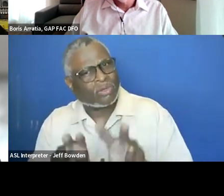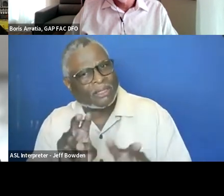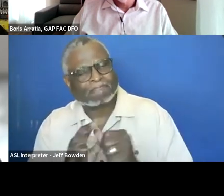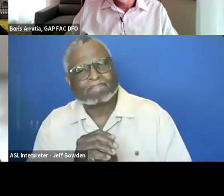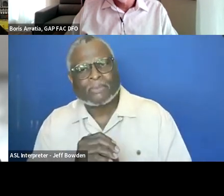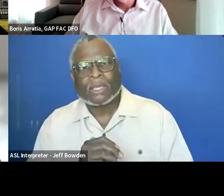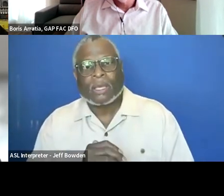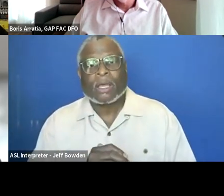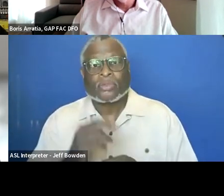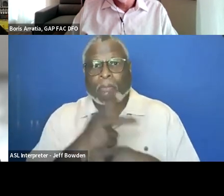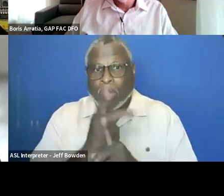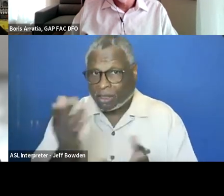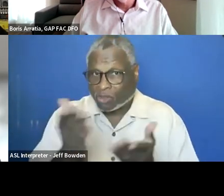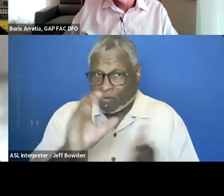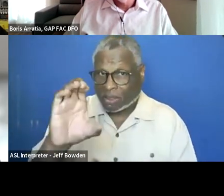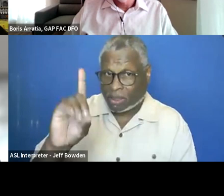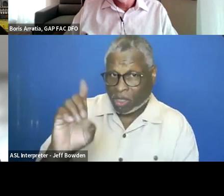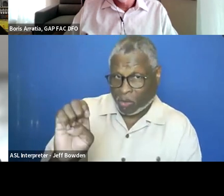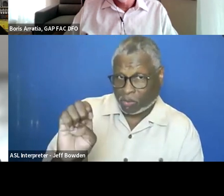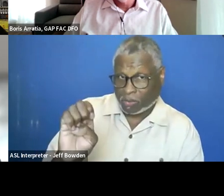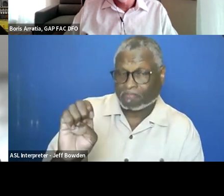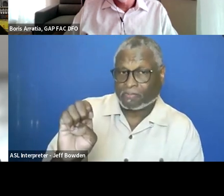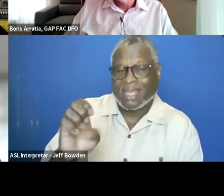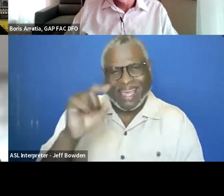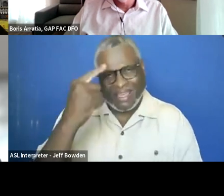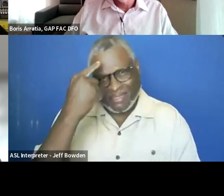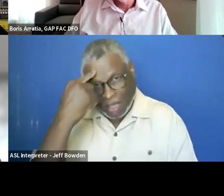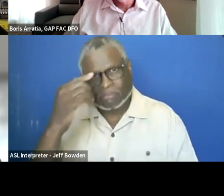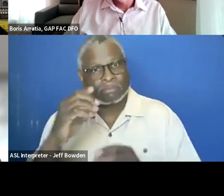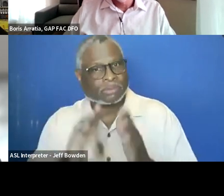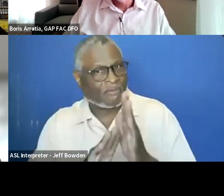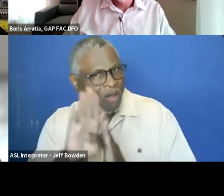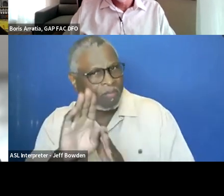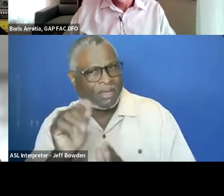The product service codes, I think they were created like in the 1970s